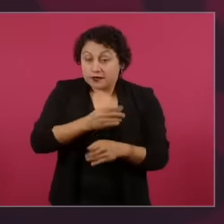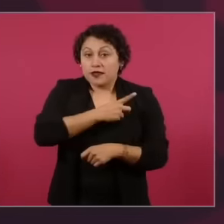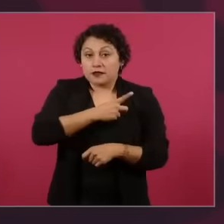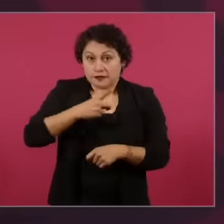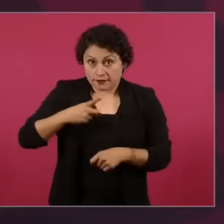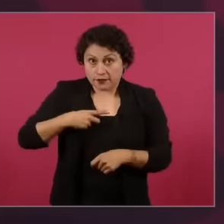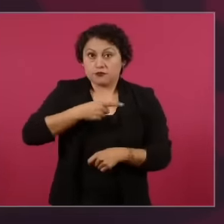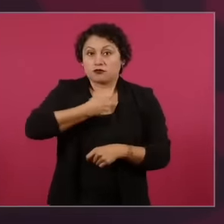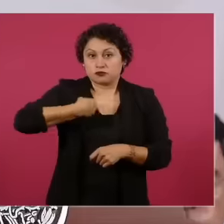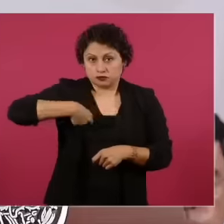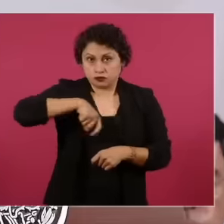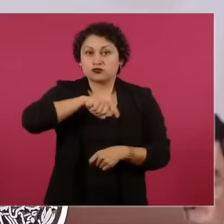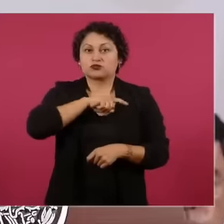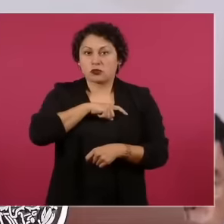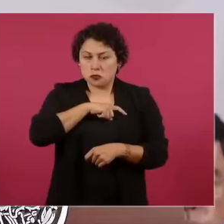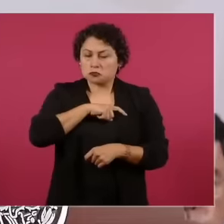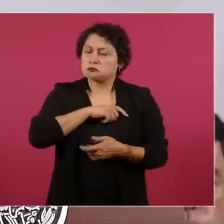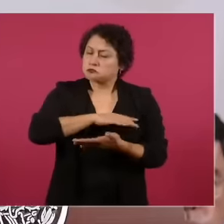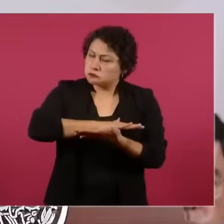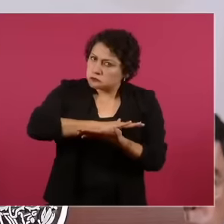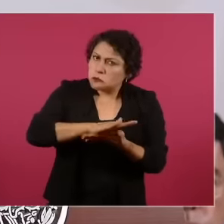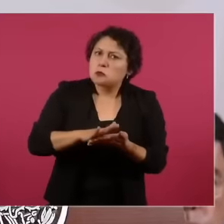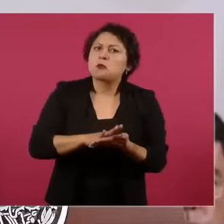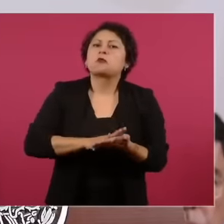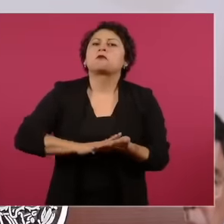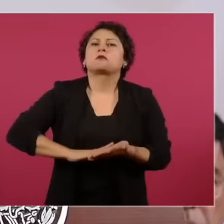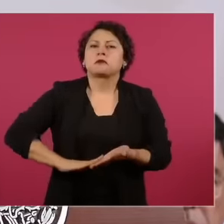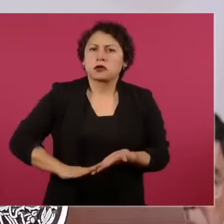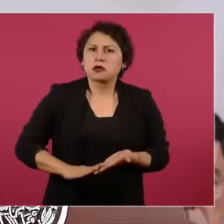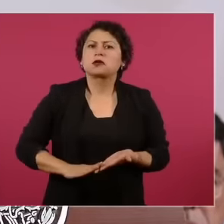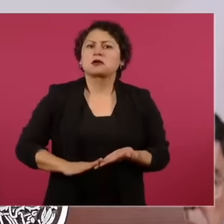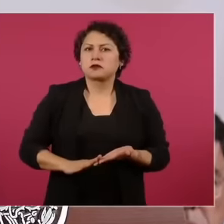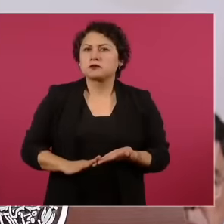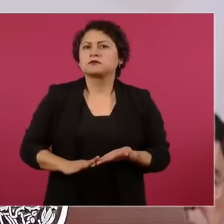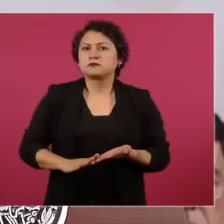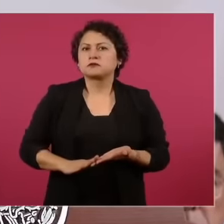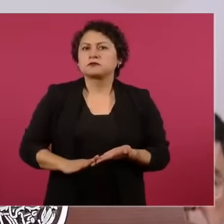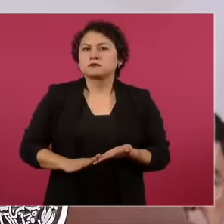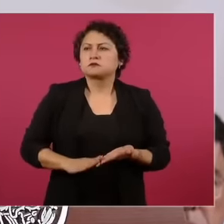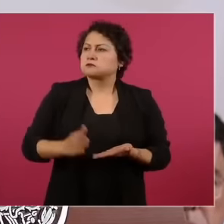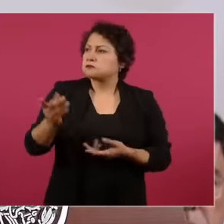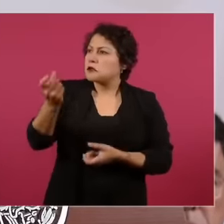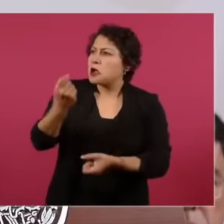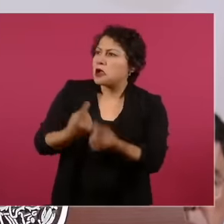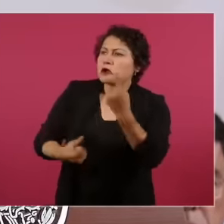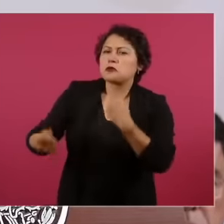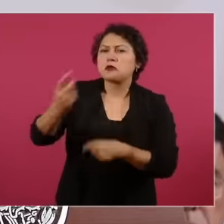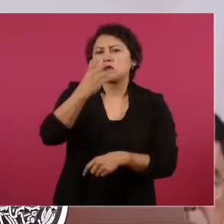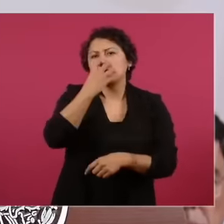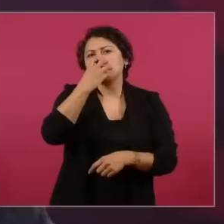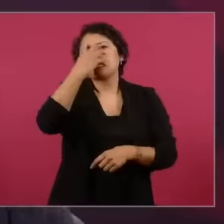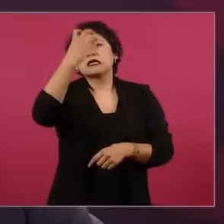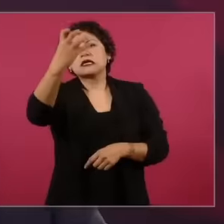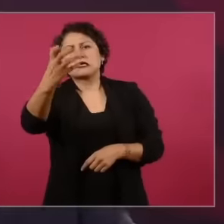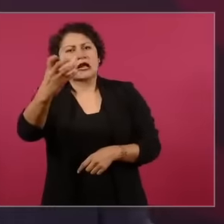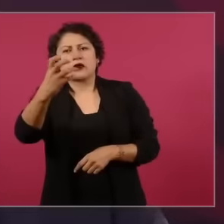those who did not shout. It is an honor to be with Obrador and that they can think differently from